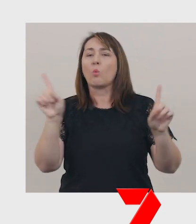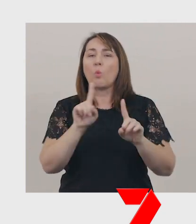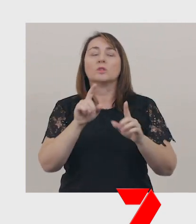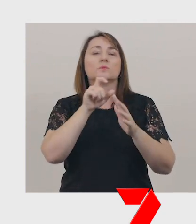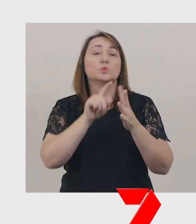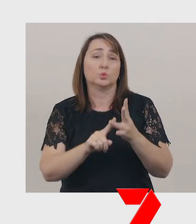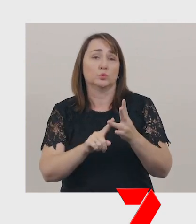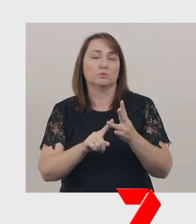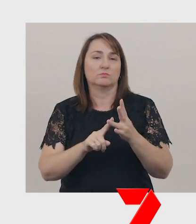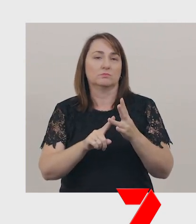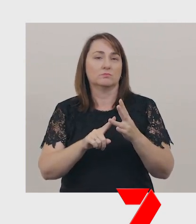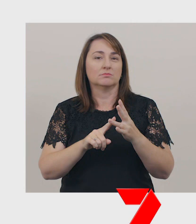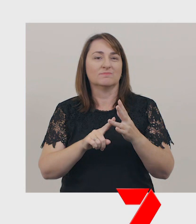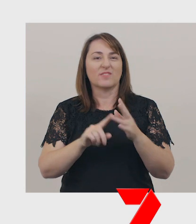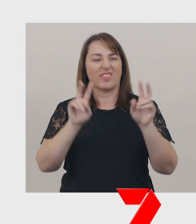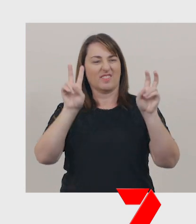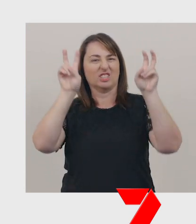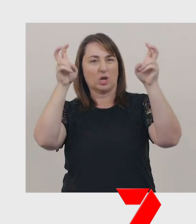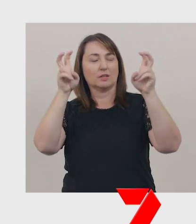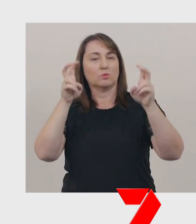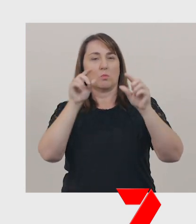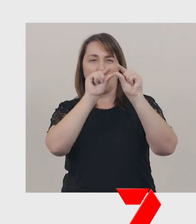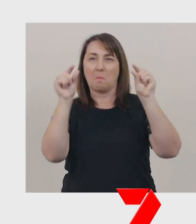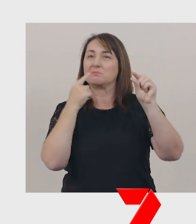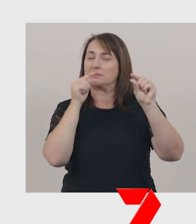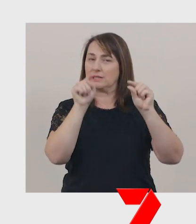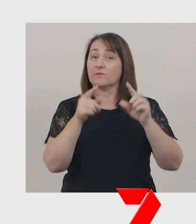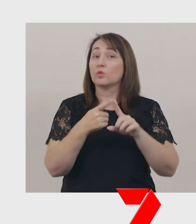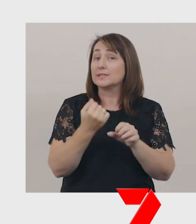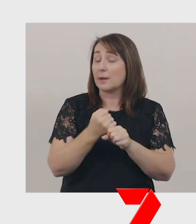This is often in the heading or title. For example, in this procedure,